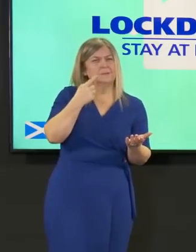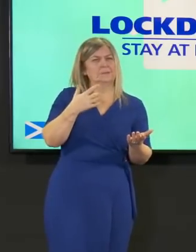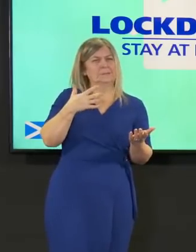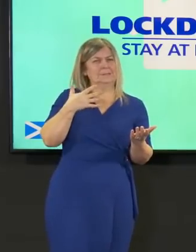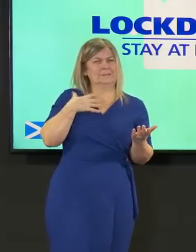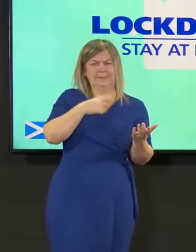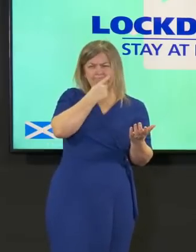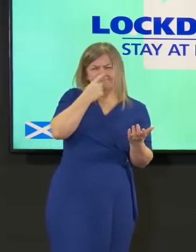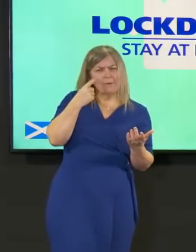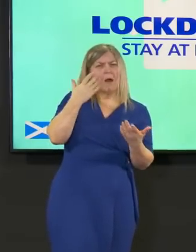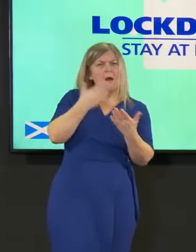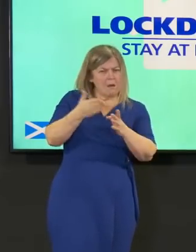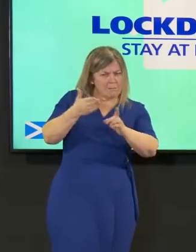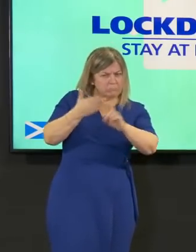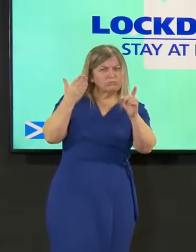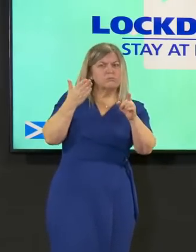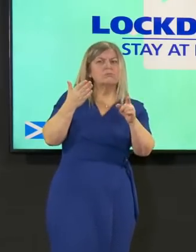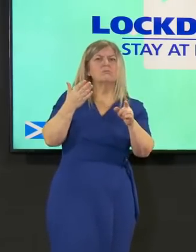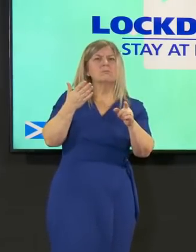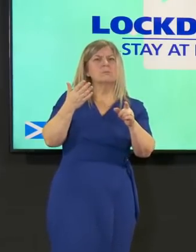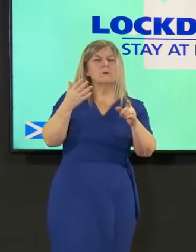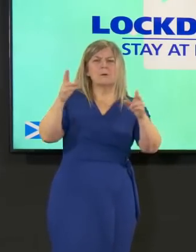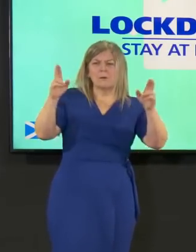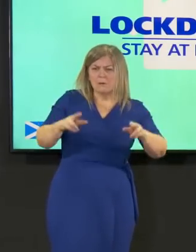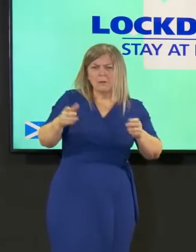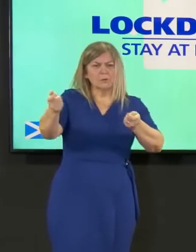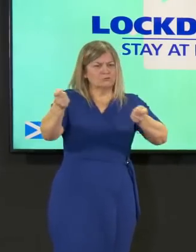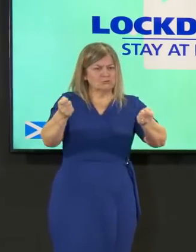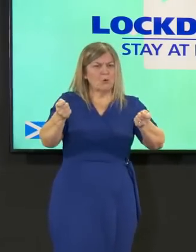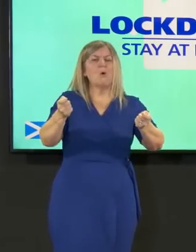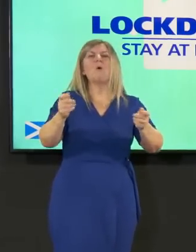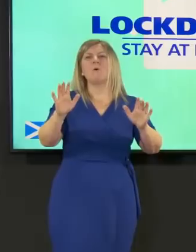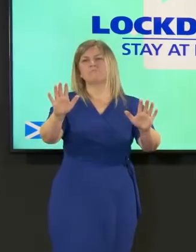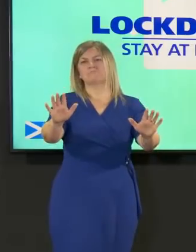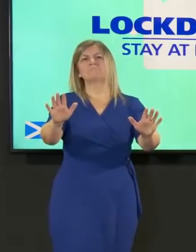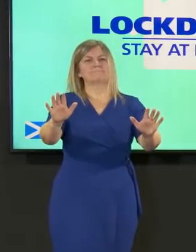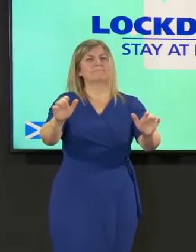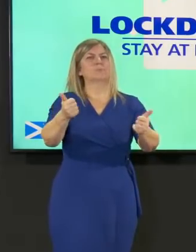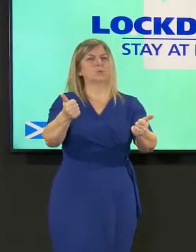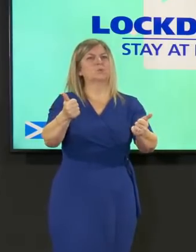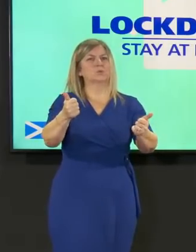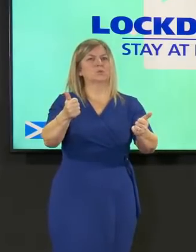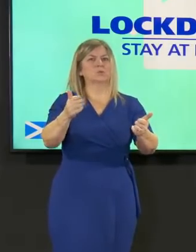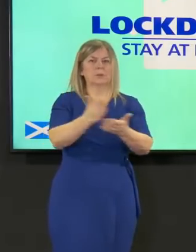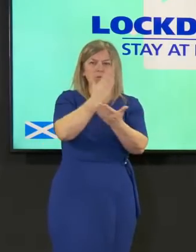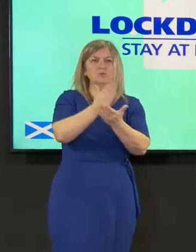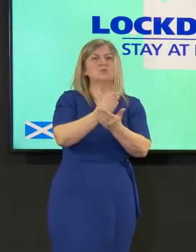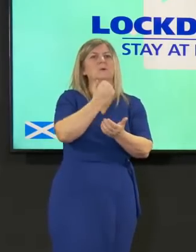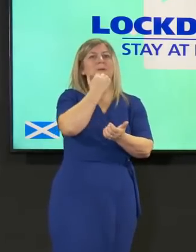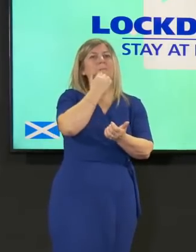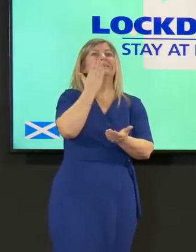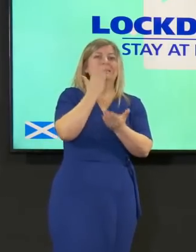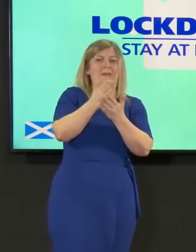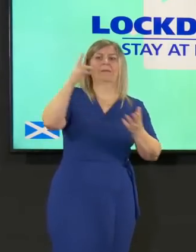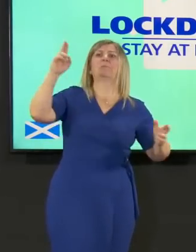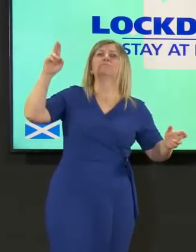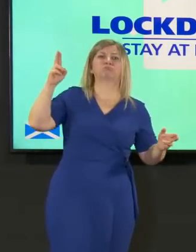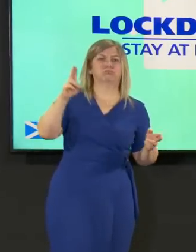been met about decline you can't know and that's why we've set out those indicative dates but also